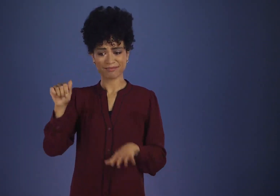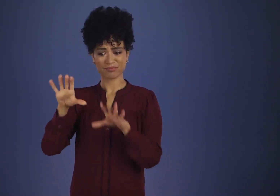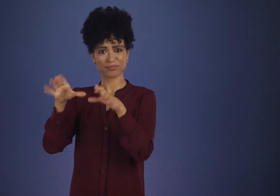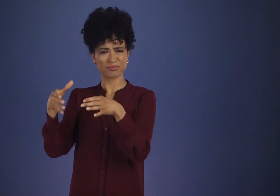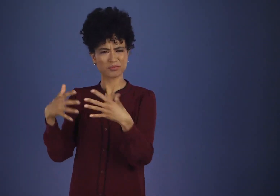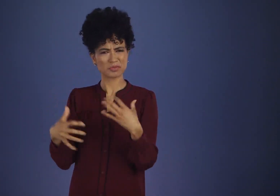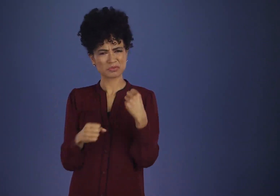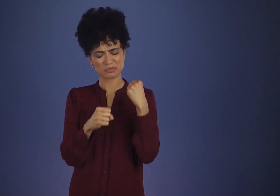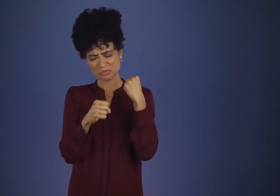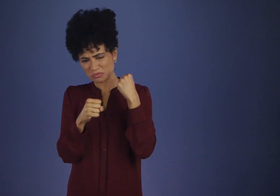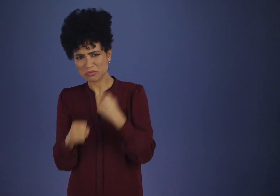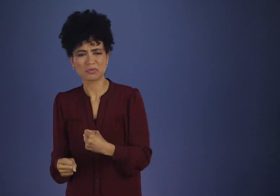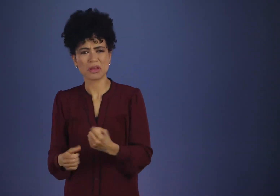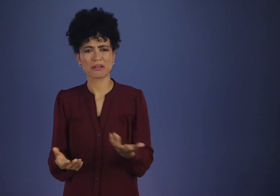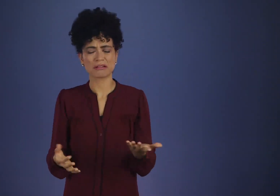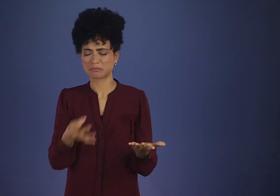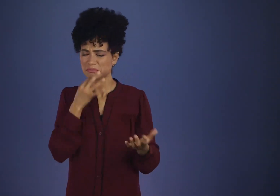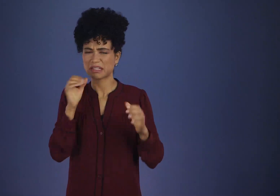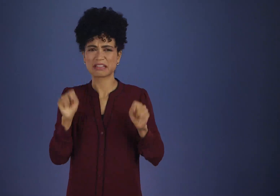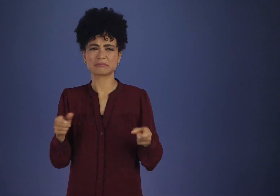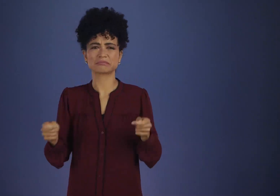could stand almost any amount of battering.